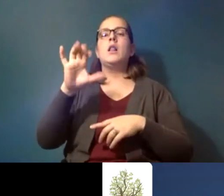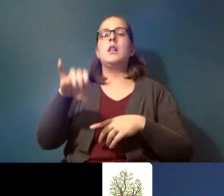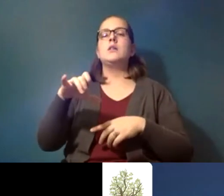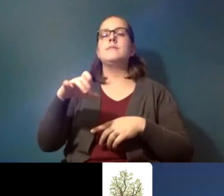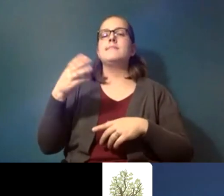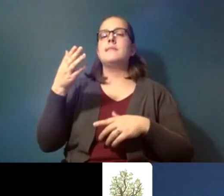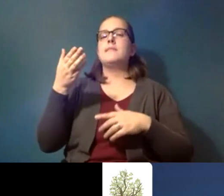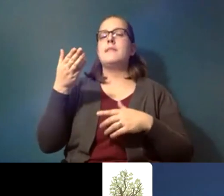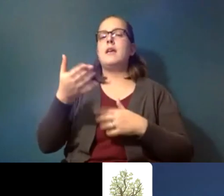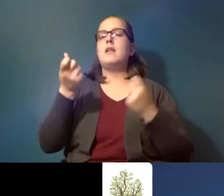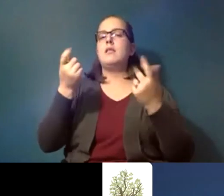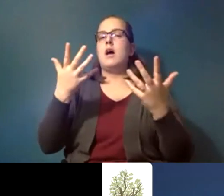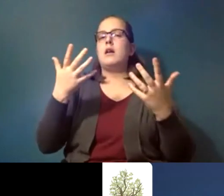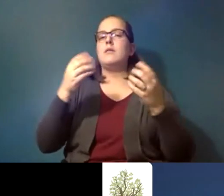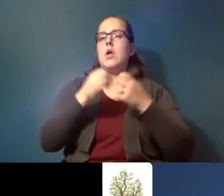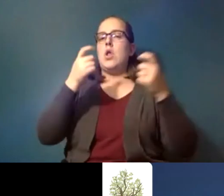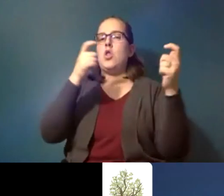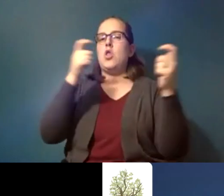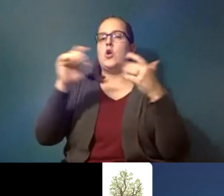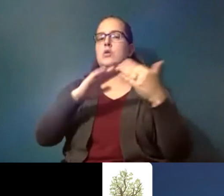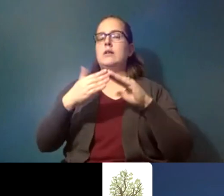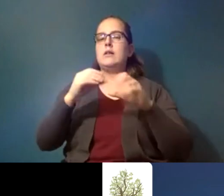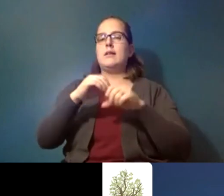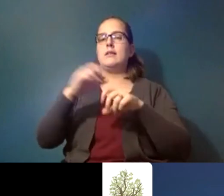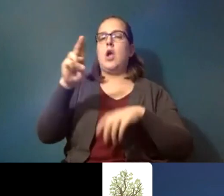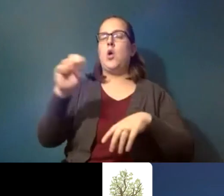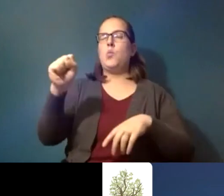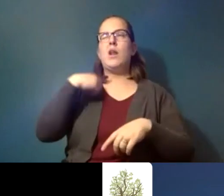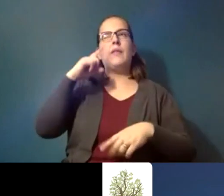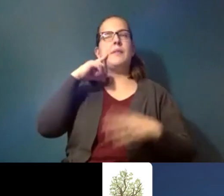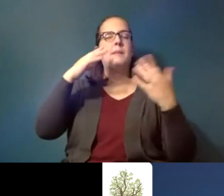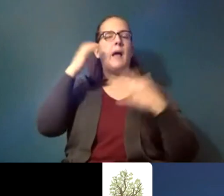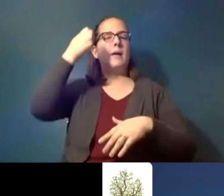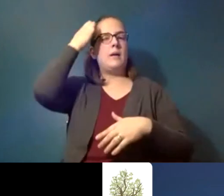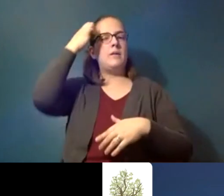of the larger cities in the us and i think in europe as well i want to say they're in paris and